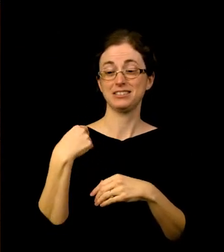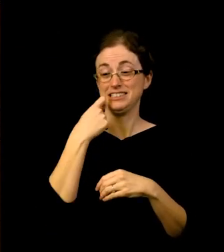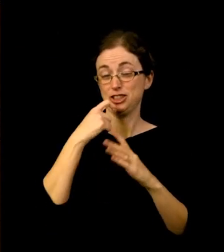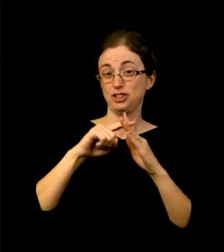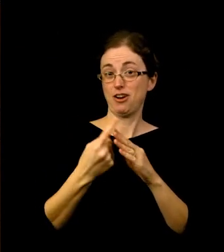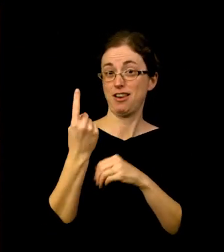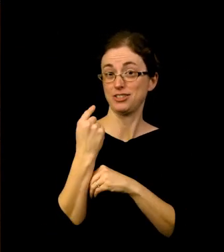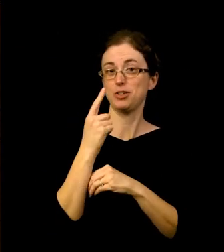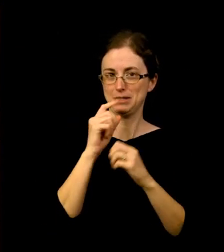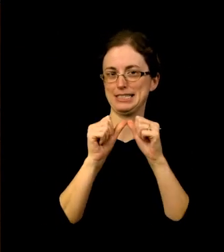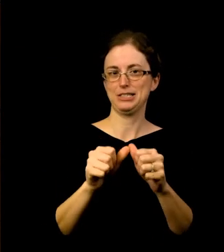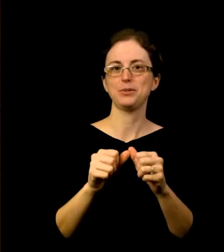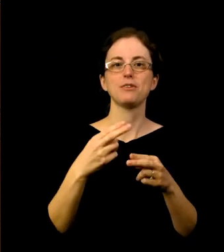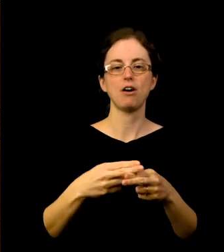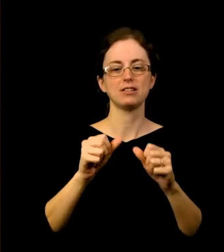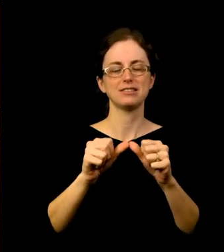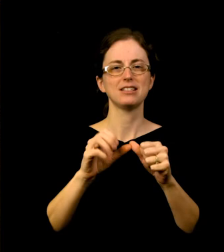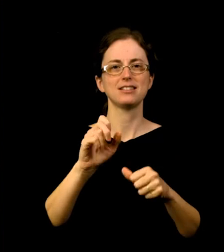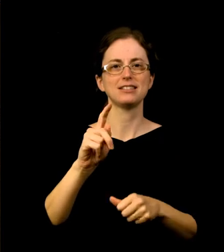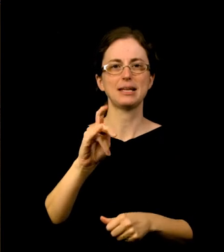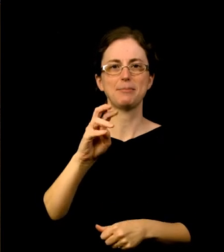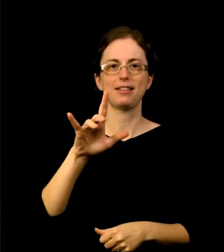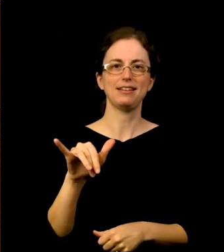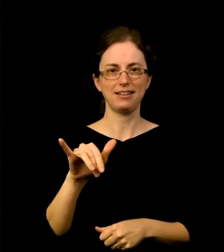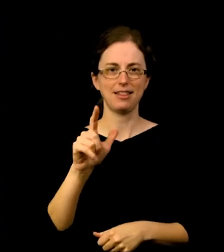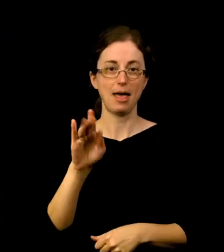a new way of envisioning mentorship by prioritizing holistic career